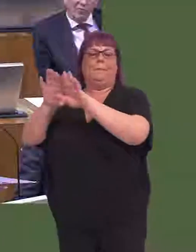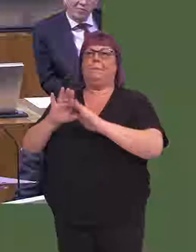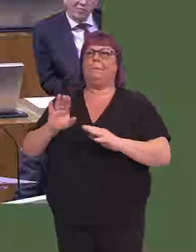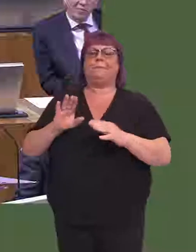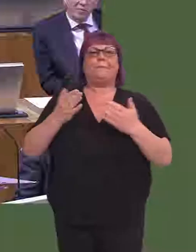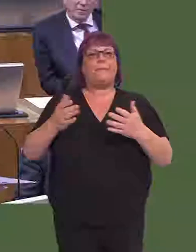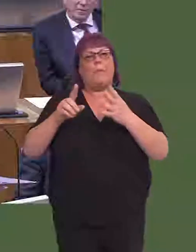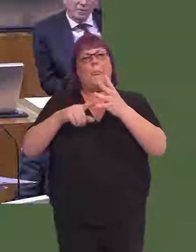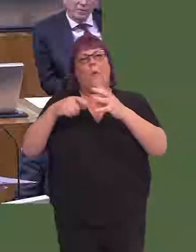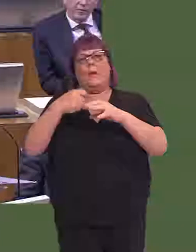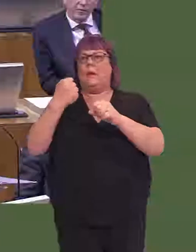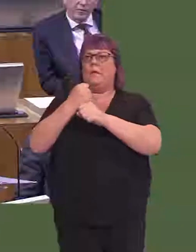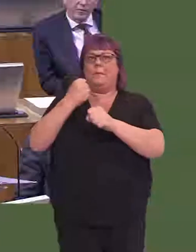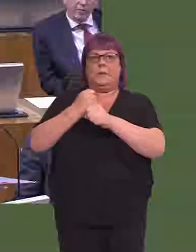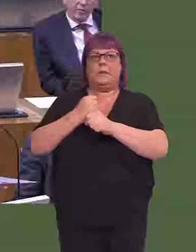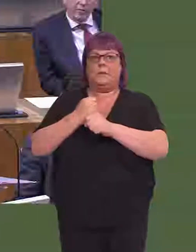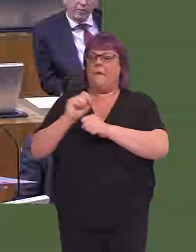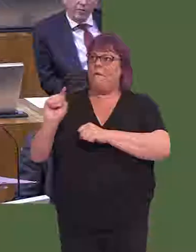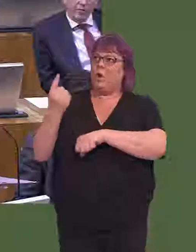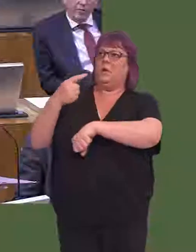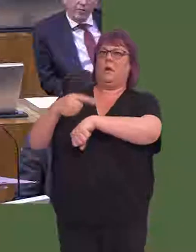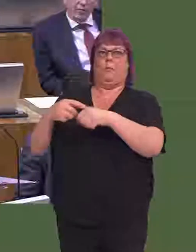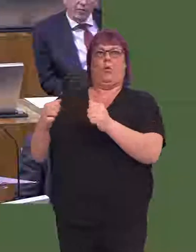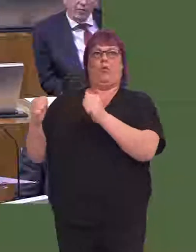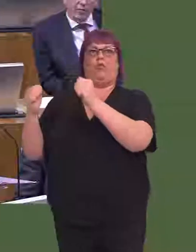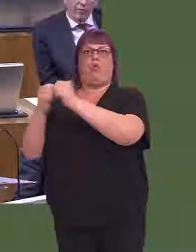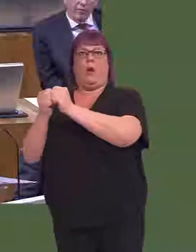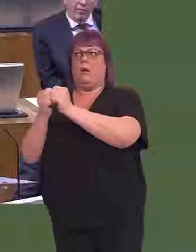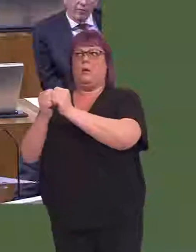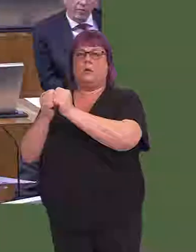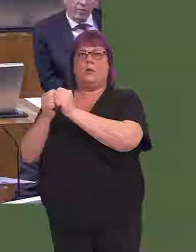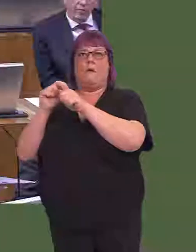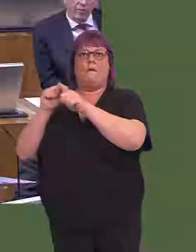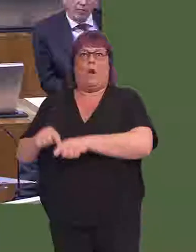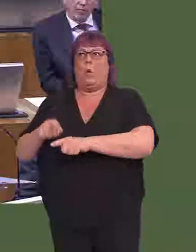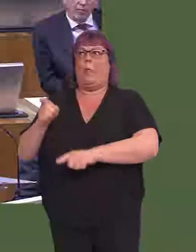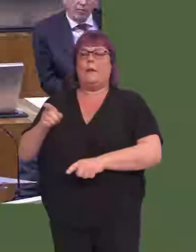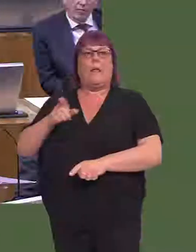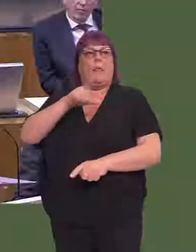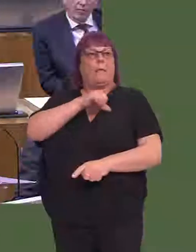This is the first time that the UK Government has ever agreed to be bound in this way,